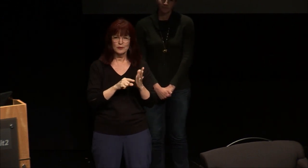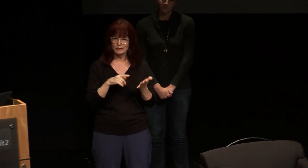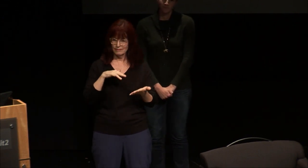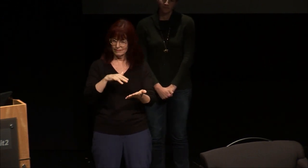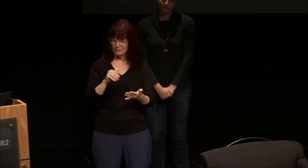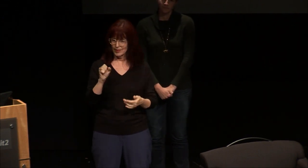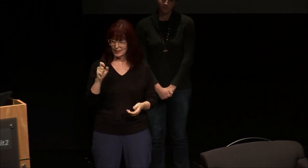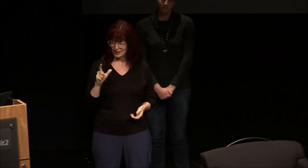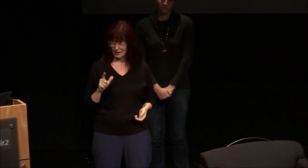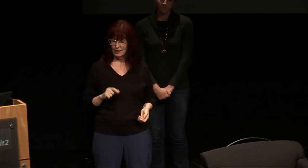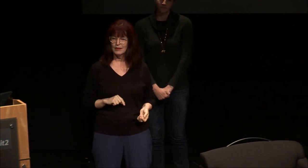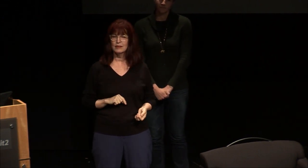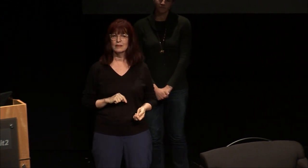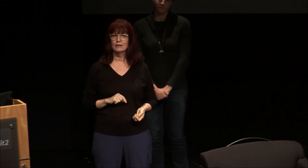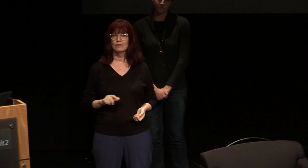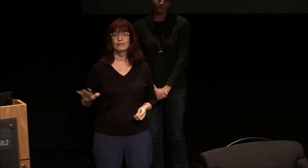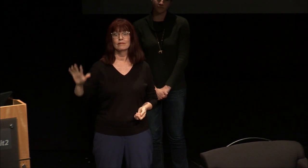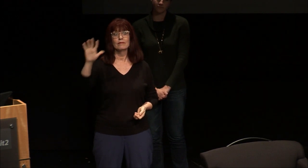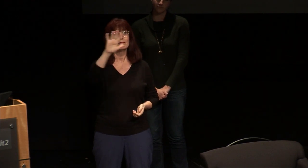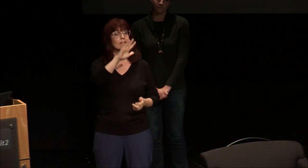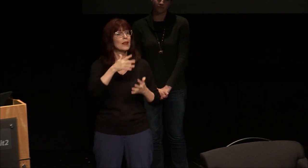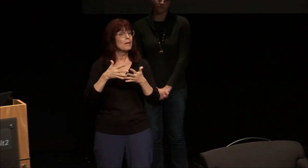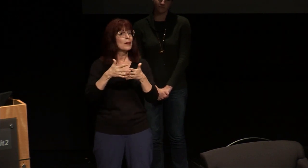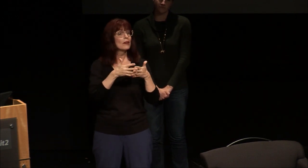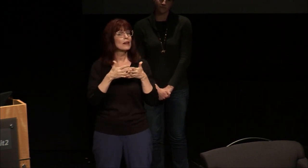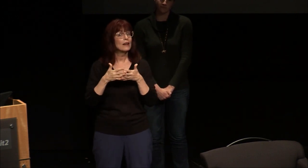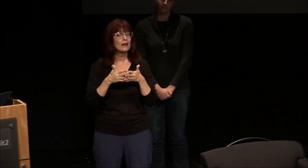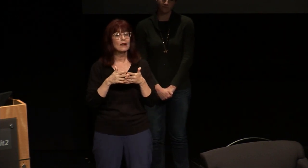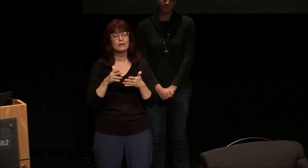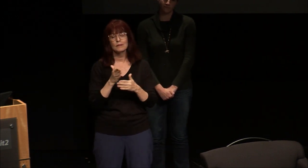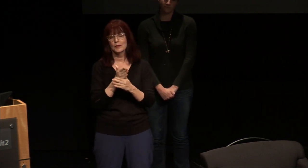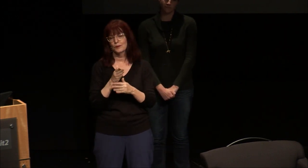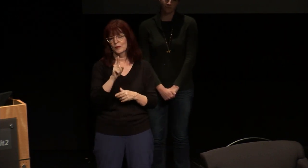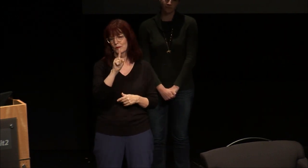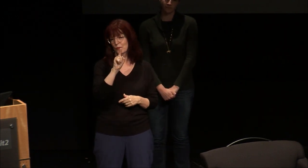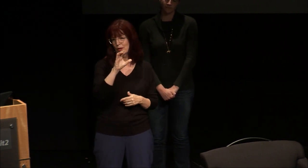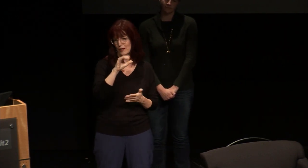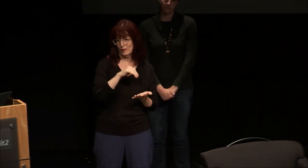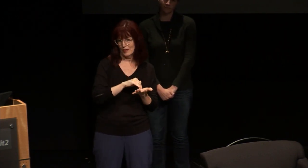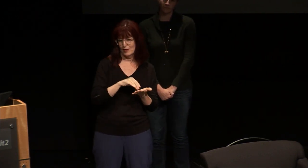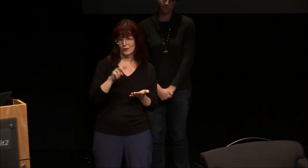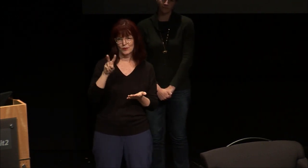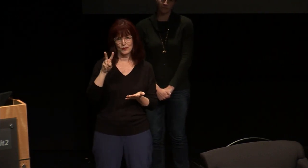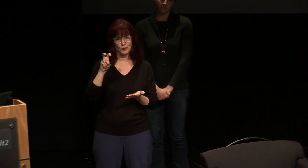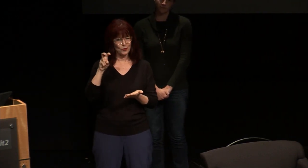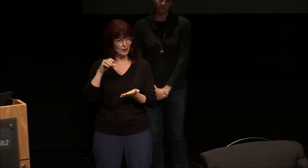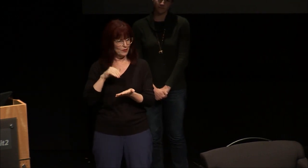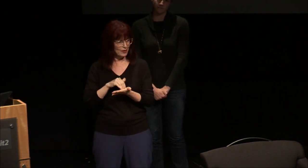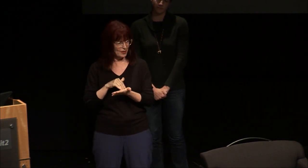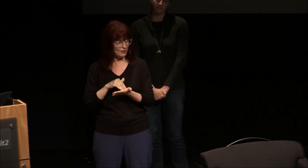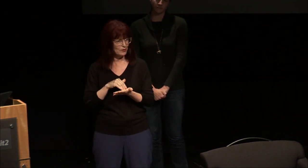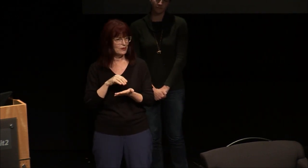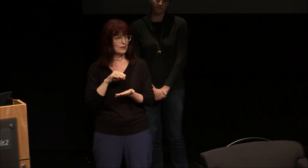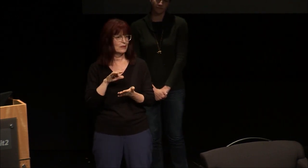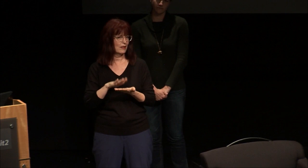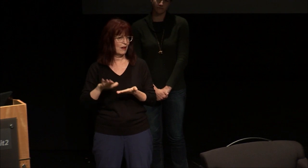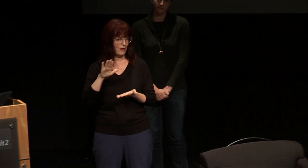undergraduate students in ASL courses and in America between a hundred and two